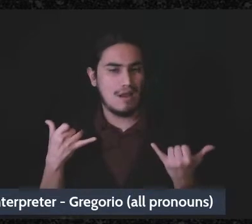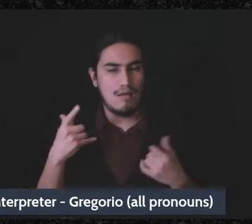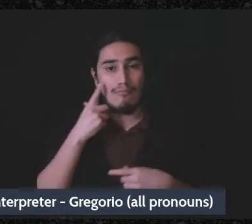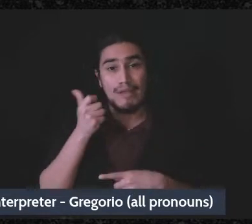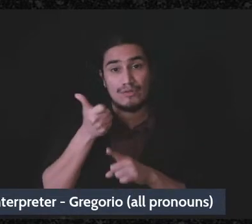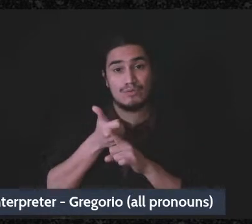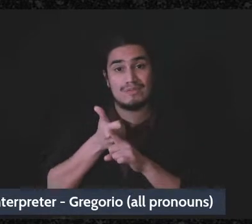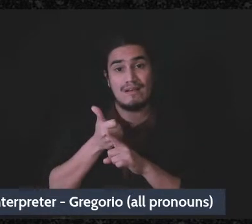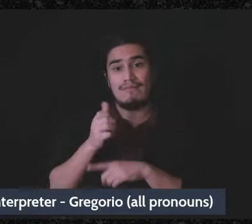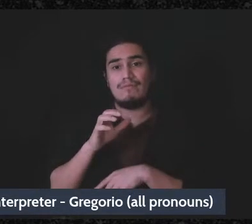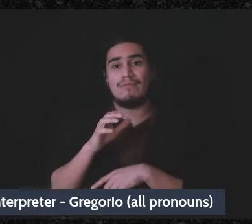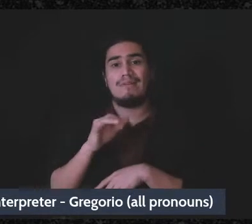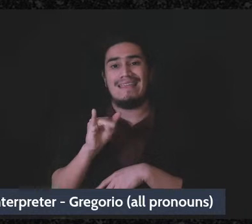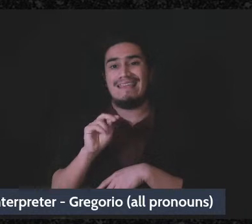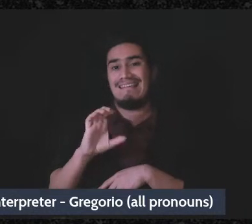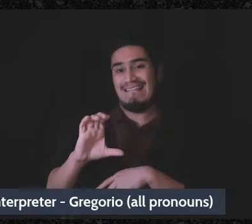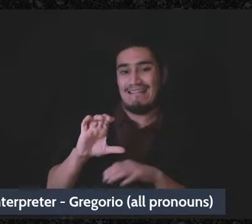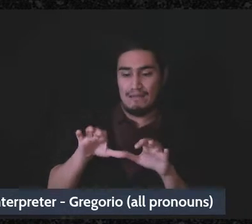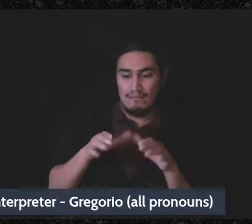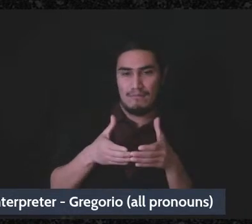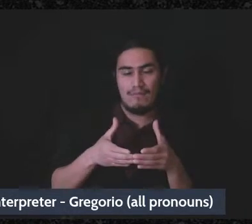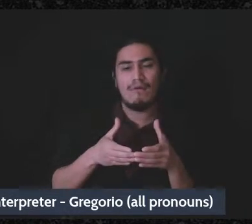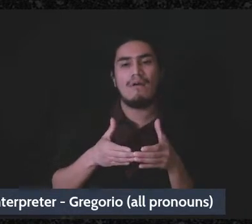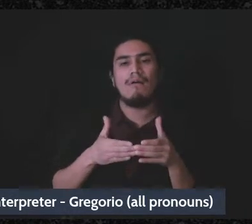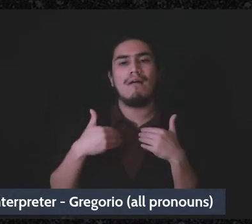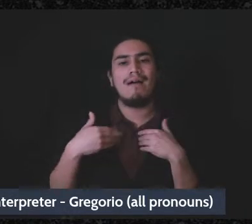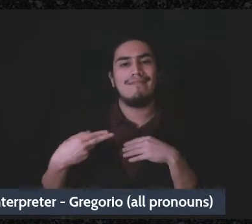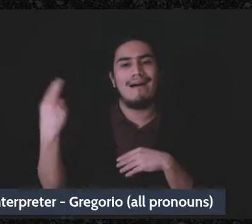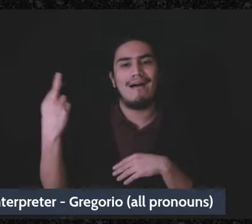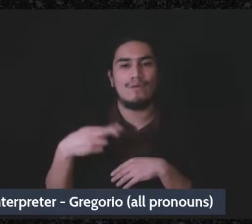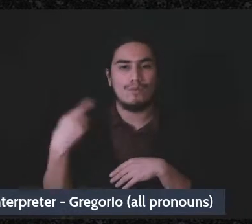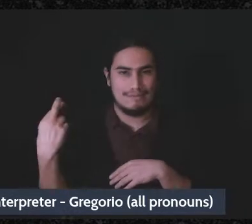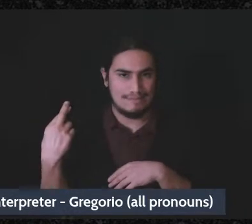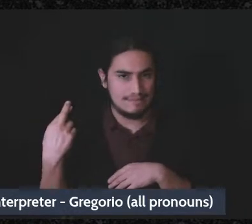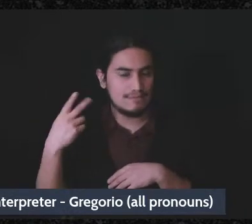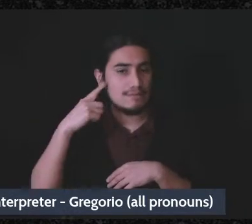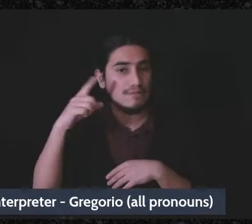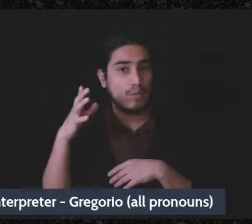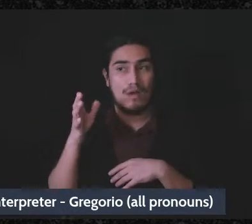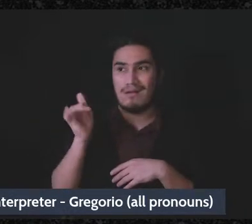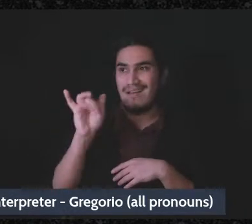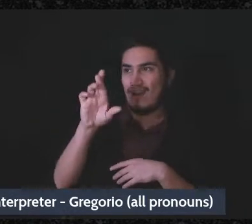there's a greater risk than if you were incorporated that the IRS might look to